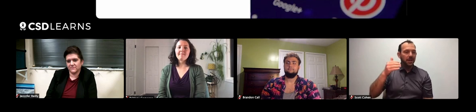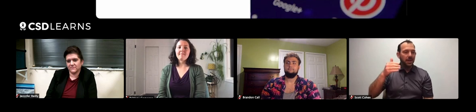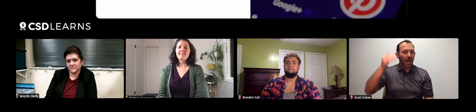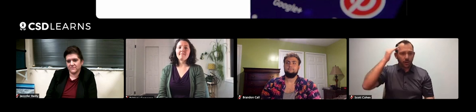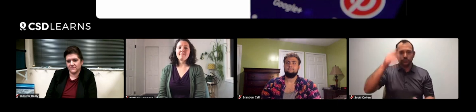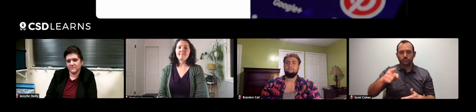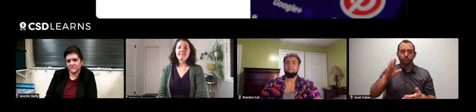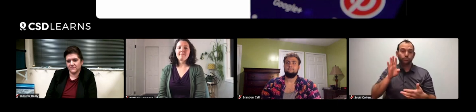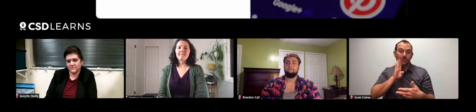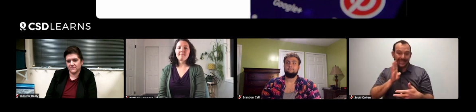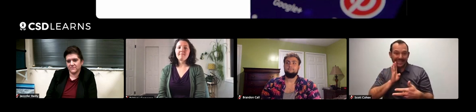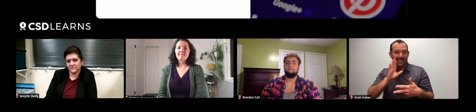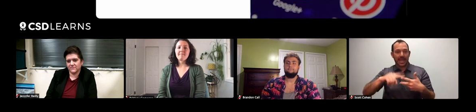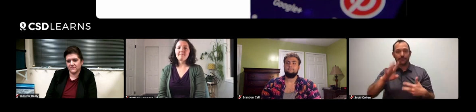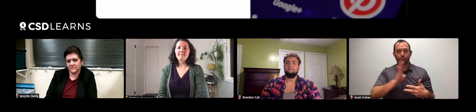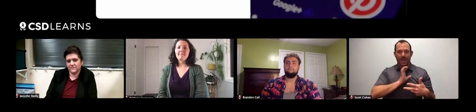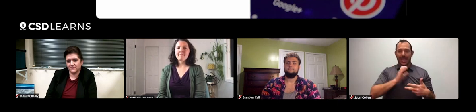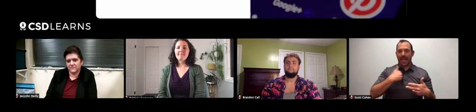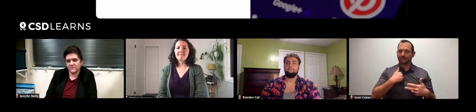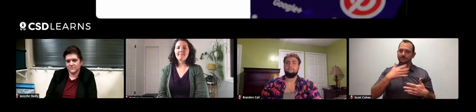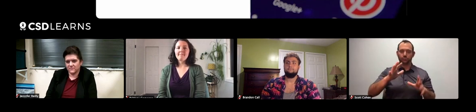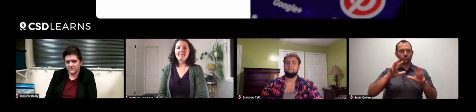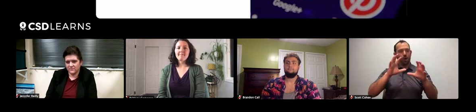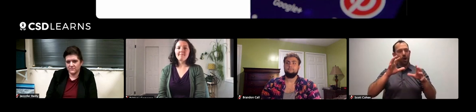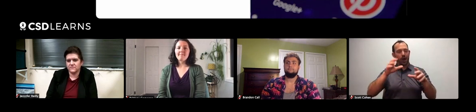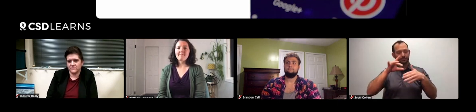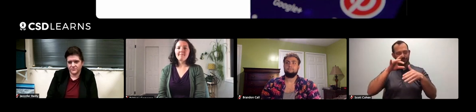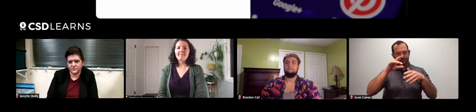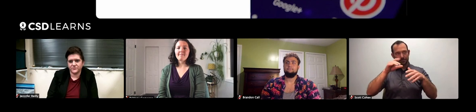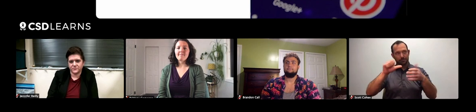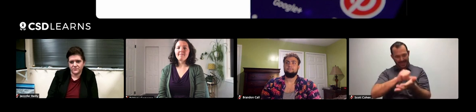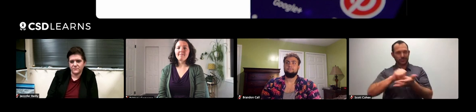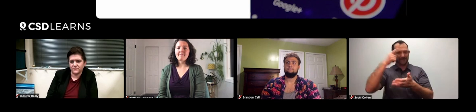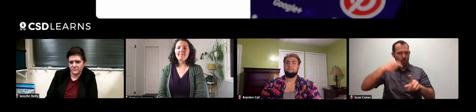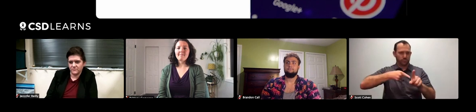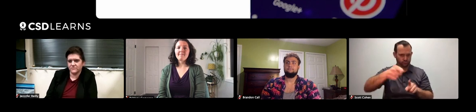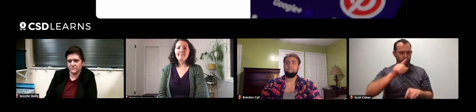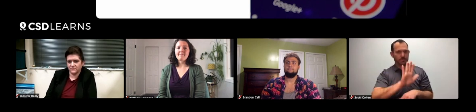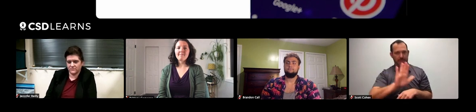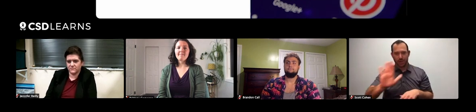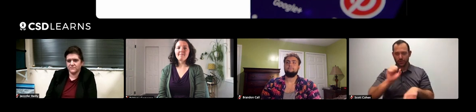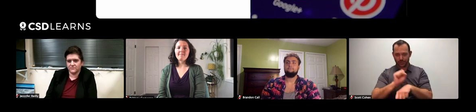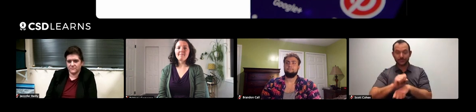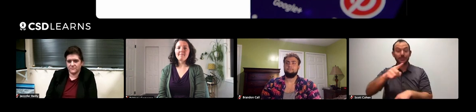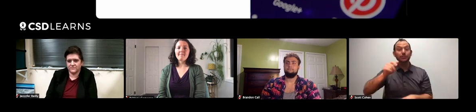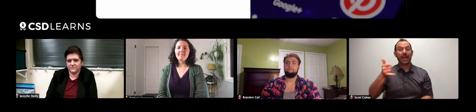Now, I do know that Brittany and Brandon have their own pages specifically for their jobs and careers.